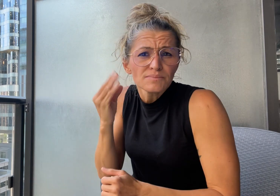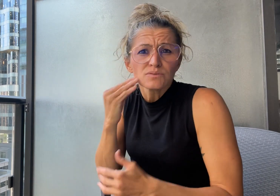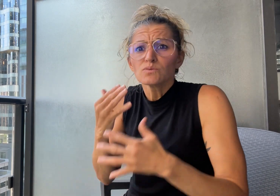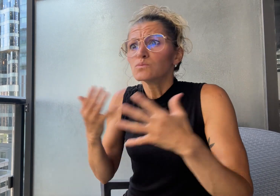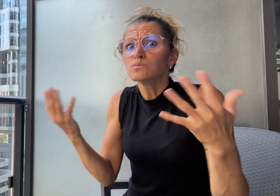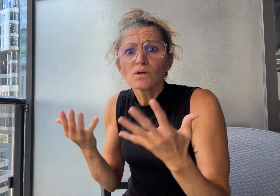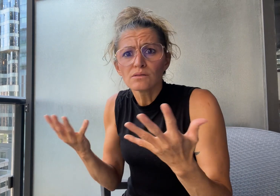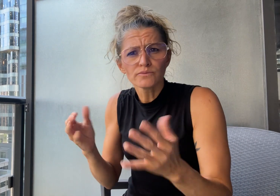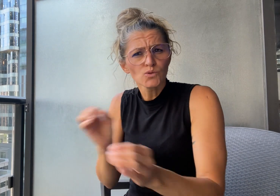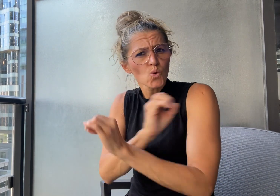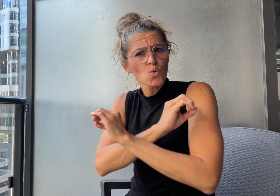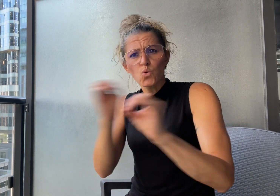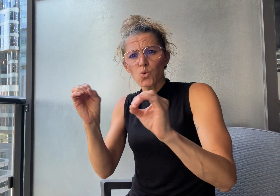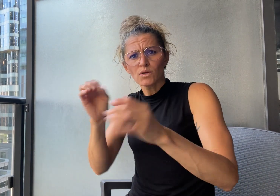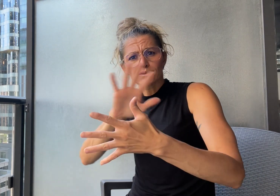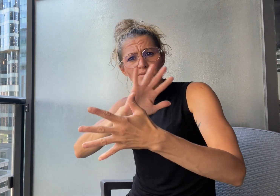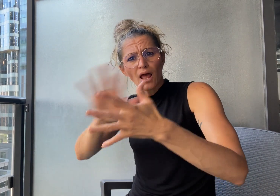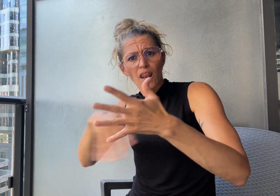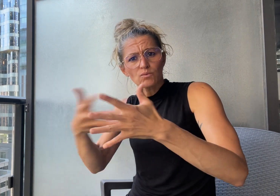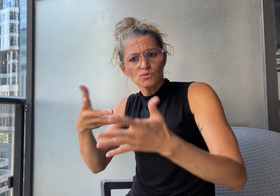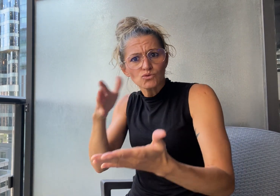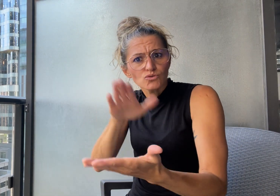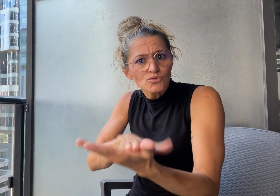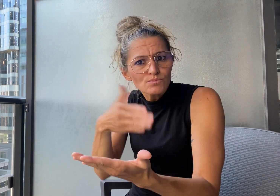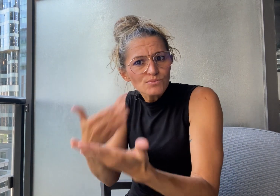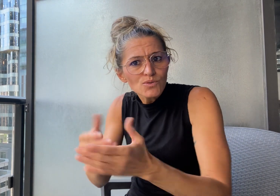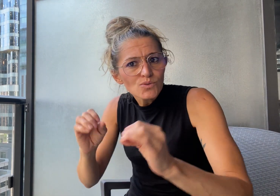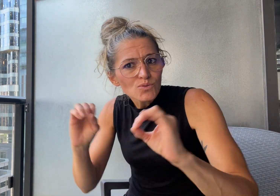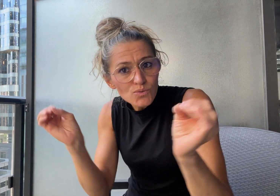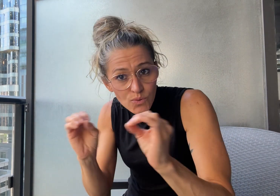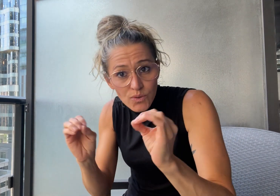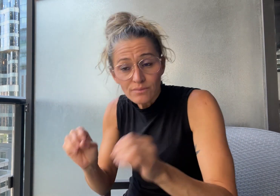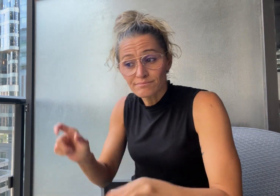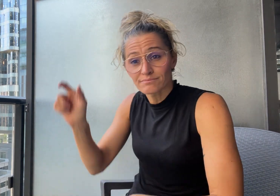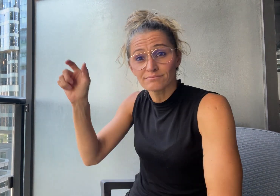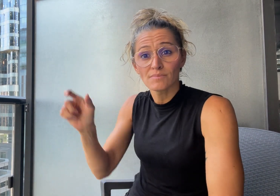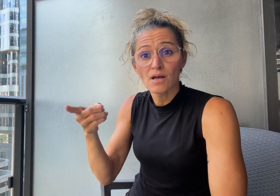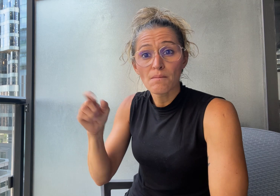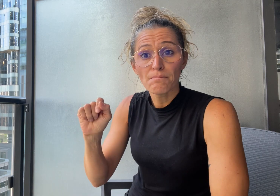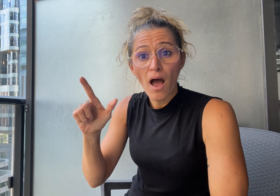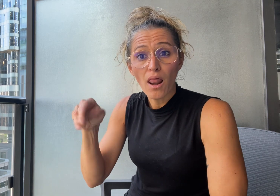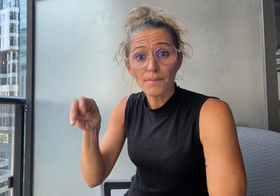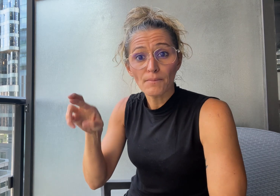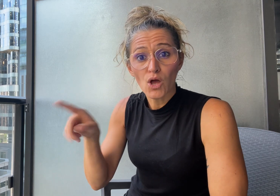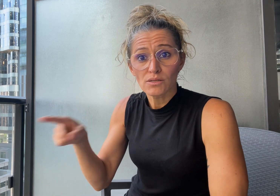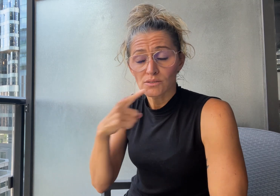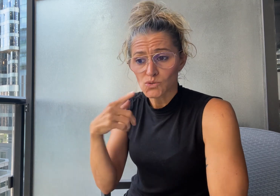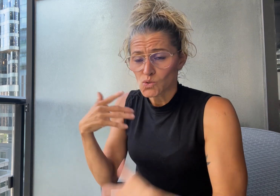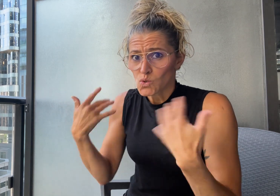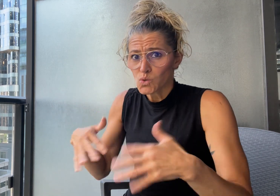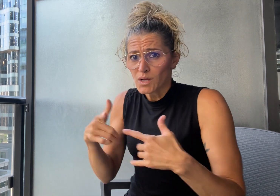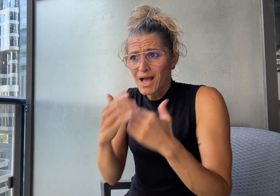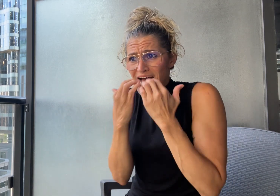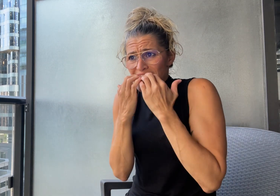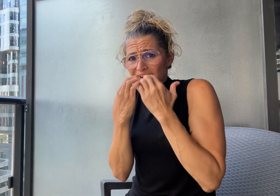Palmer says it was scary, shocking, and demoralizing to